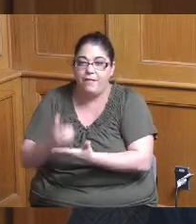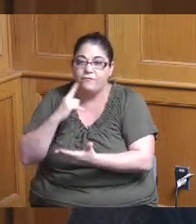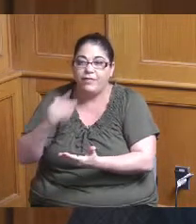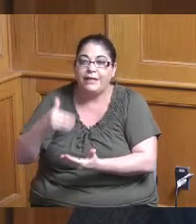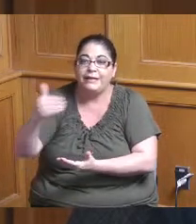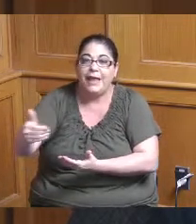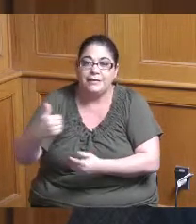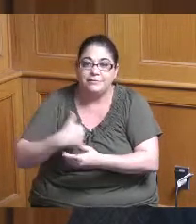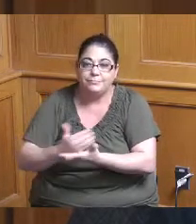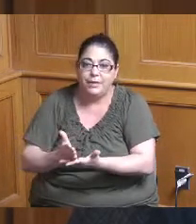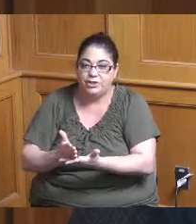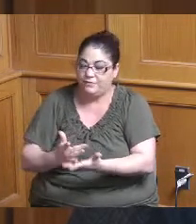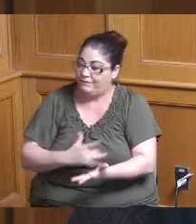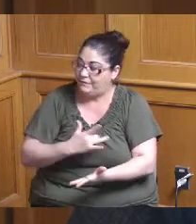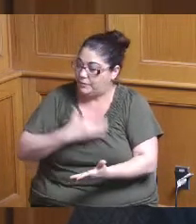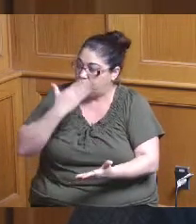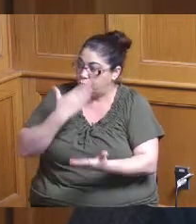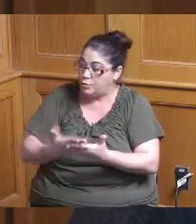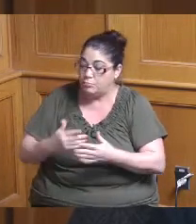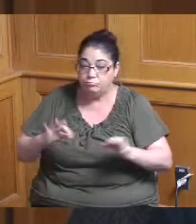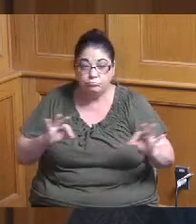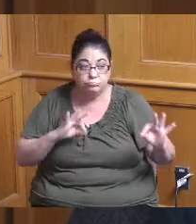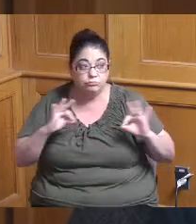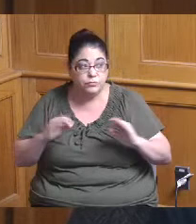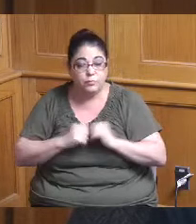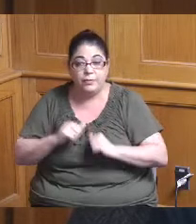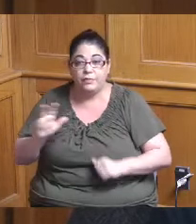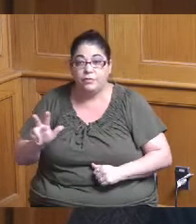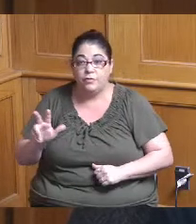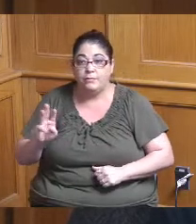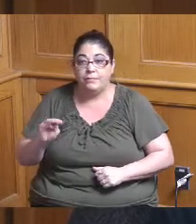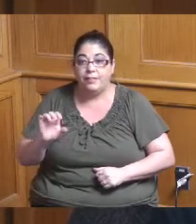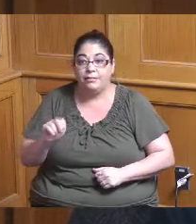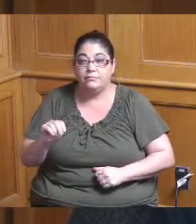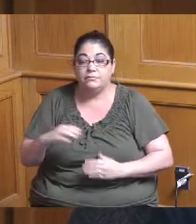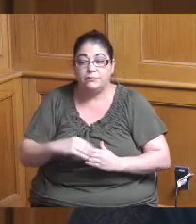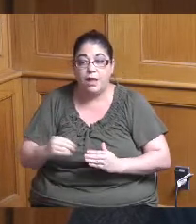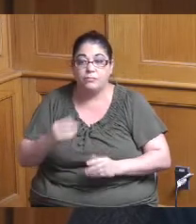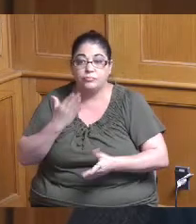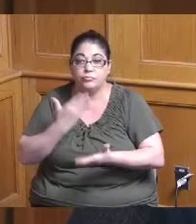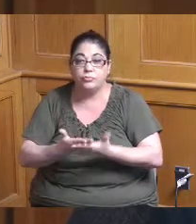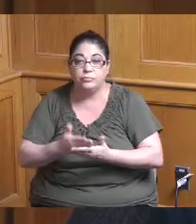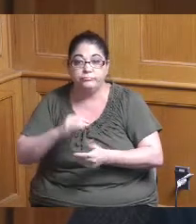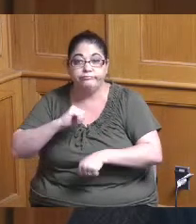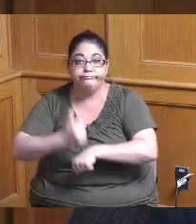we're in a good space at least right now with the 3 million so maybe a conversation for a larger